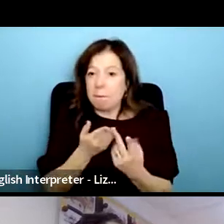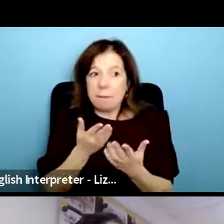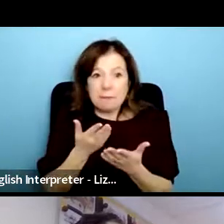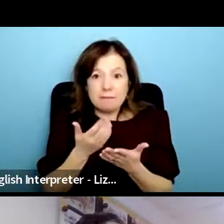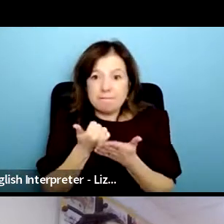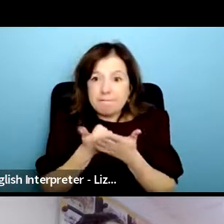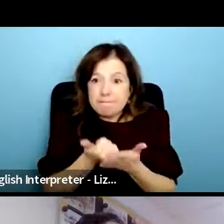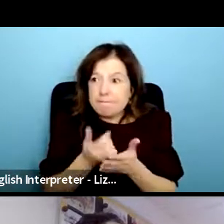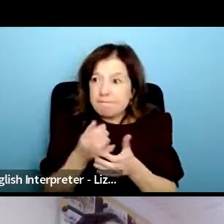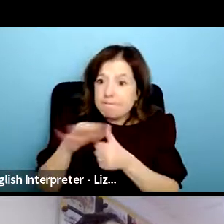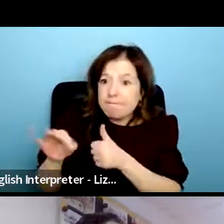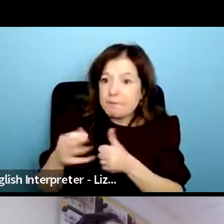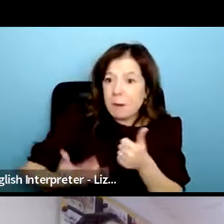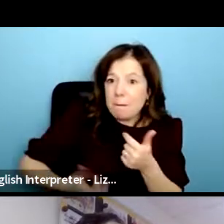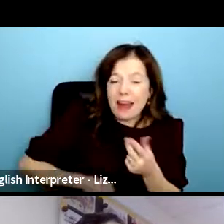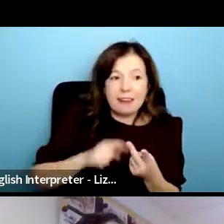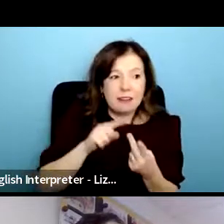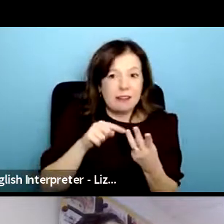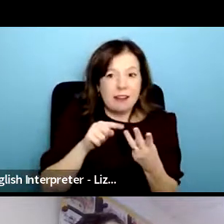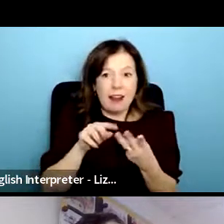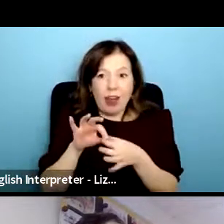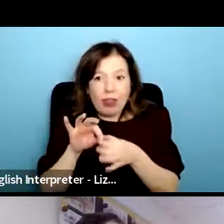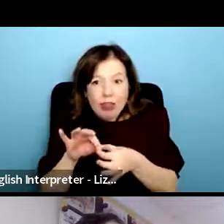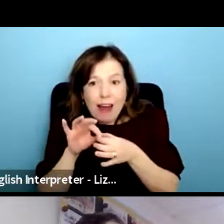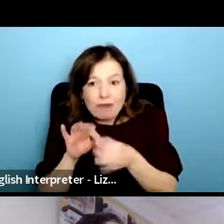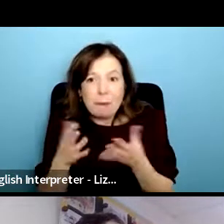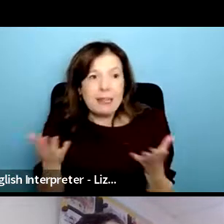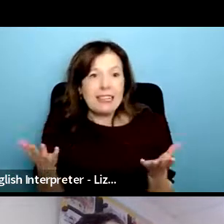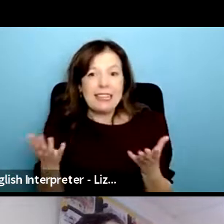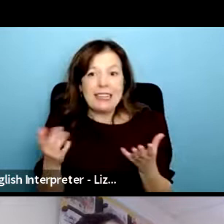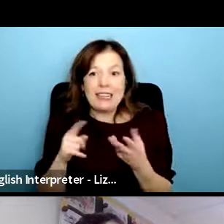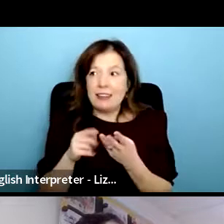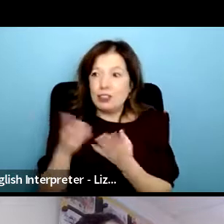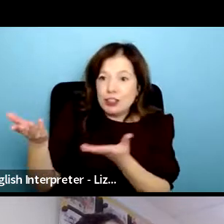them to other free therapy survivor providers and we will recognize that we're not a crisis